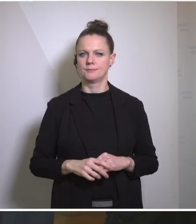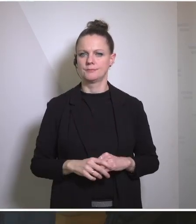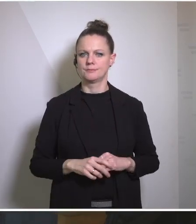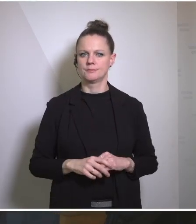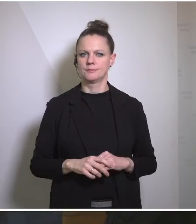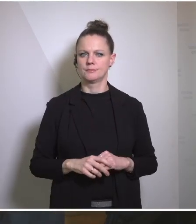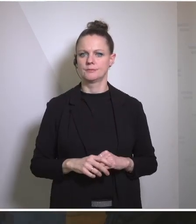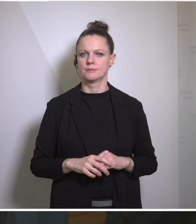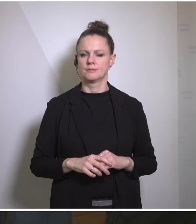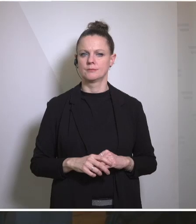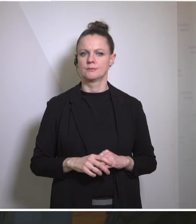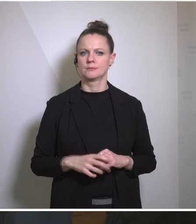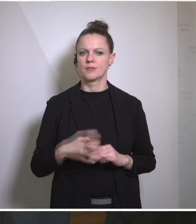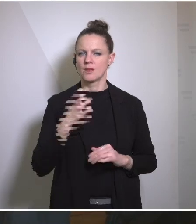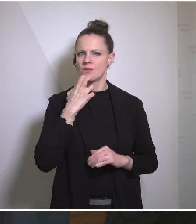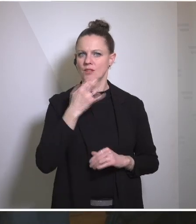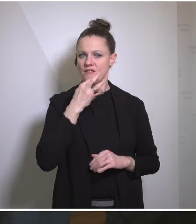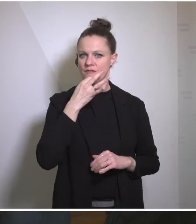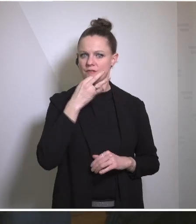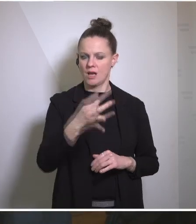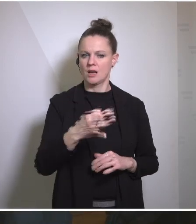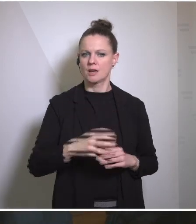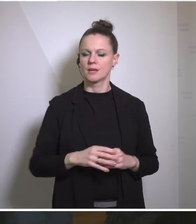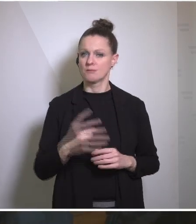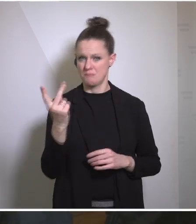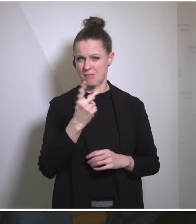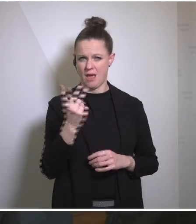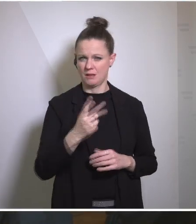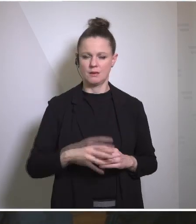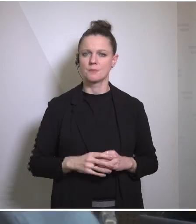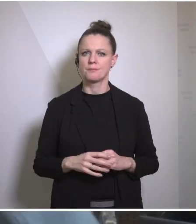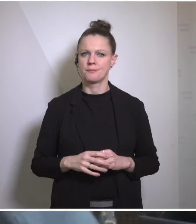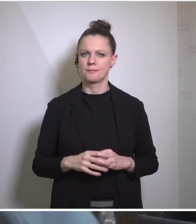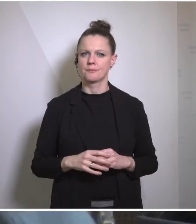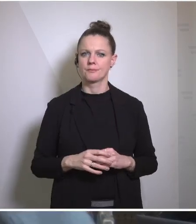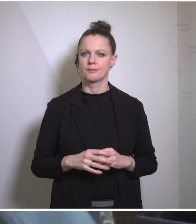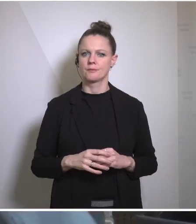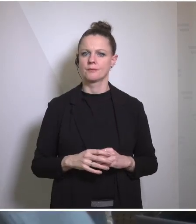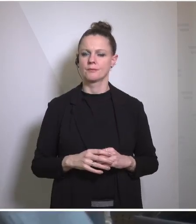Reporter: I wanted to ask a a question to both of you. It's about the Middle East because there are